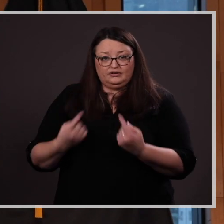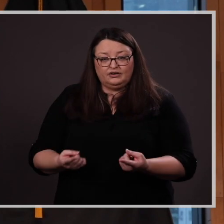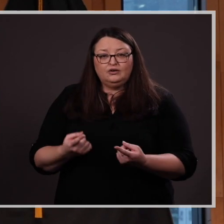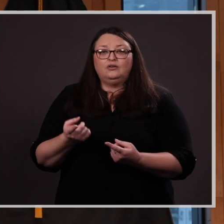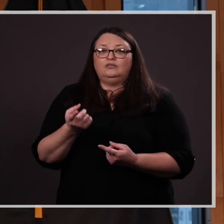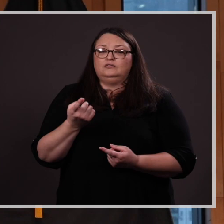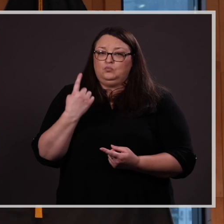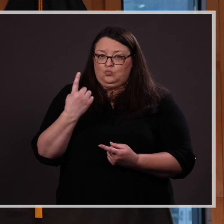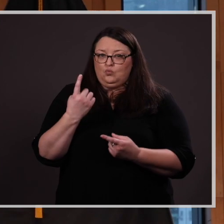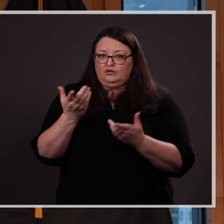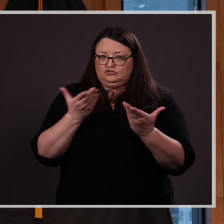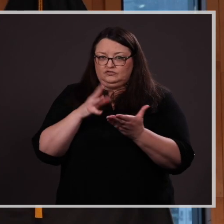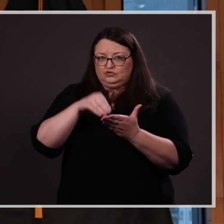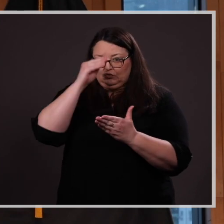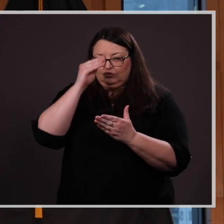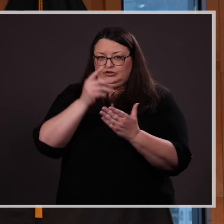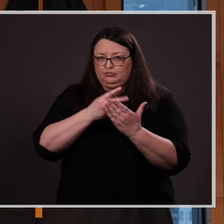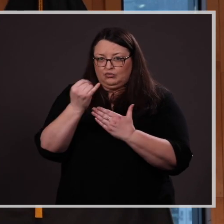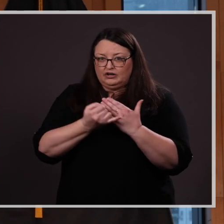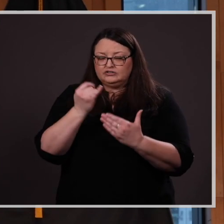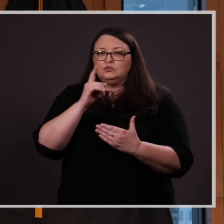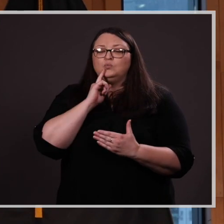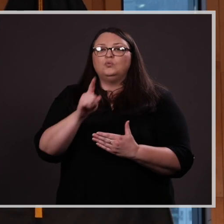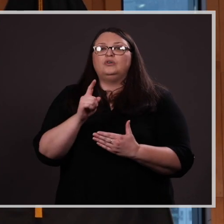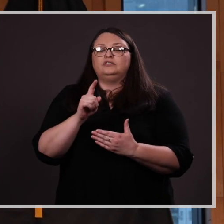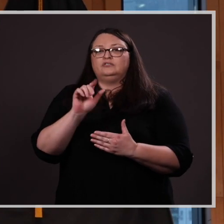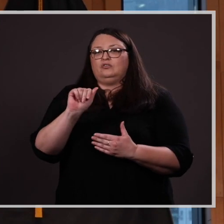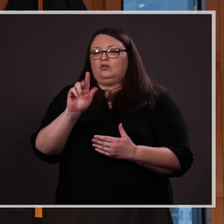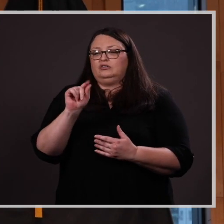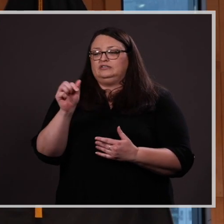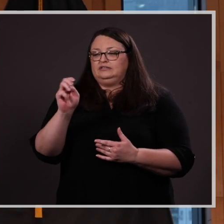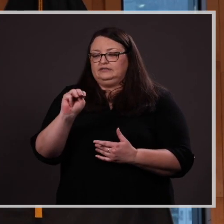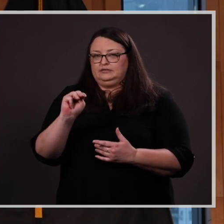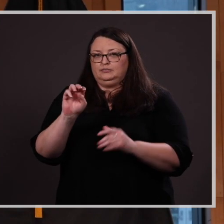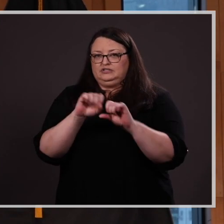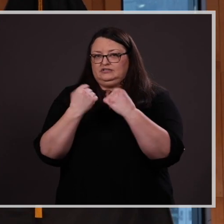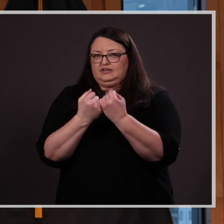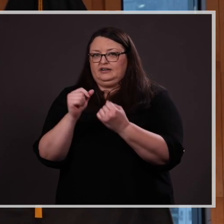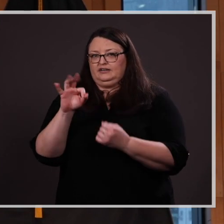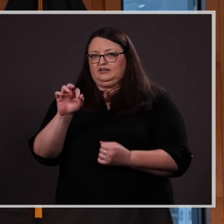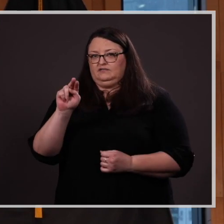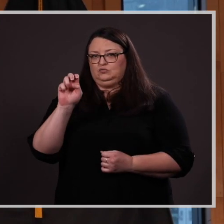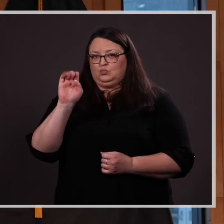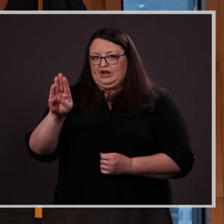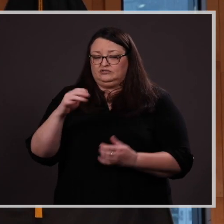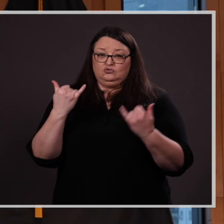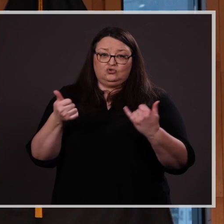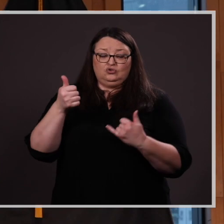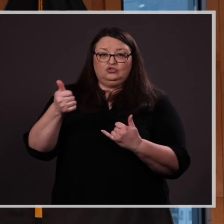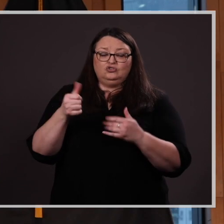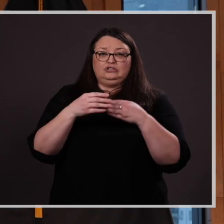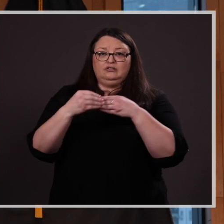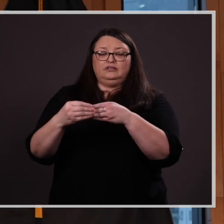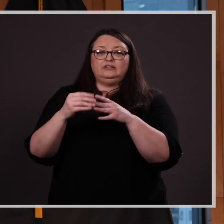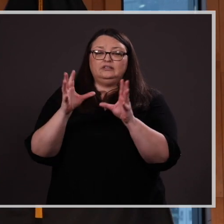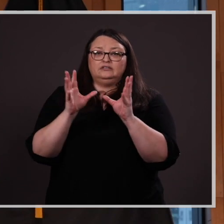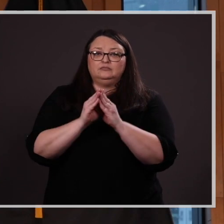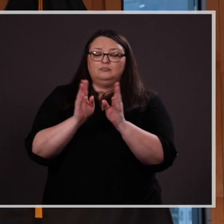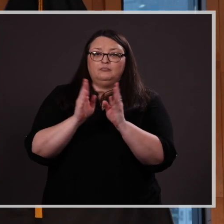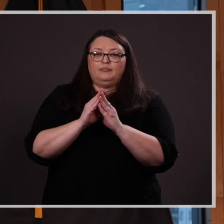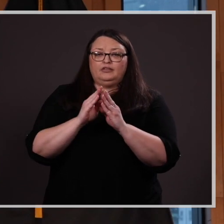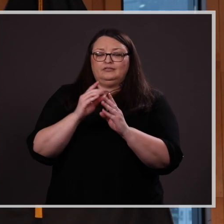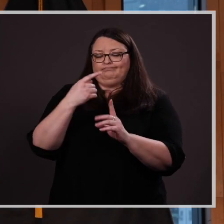of which is with the Autism Society of Nebraska. Currently, she leads monthly story time and